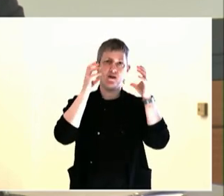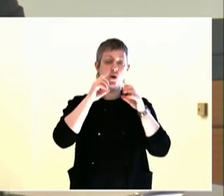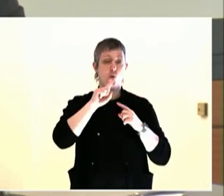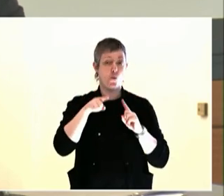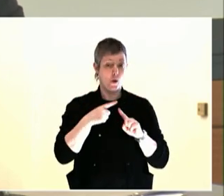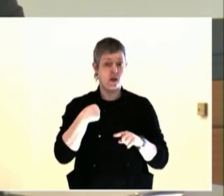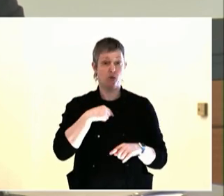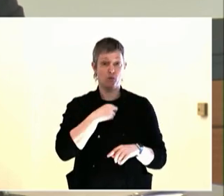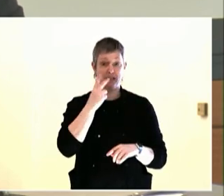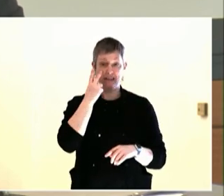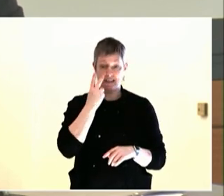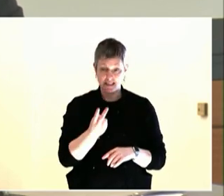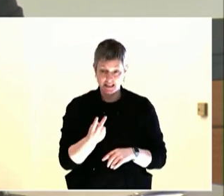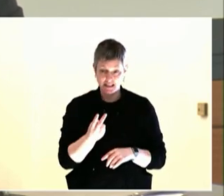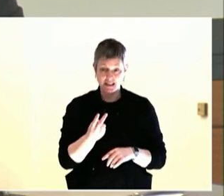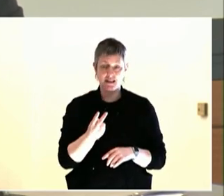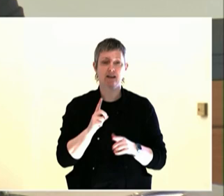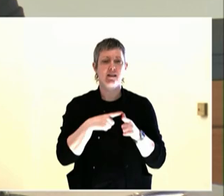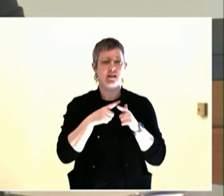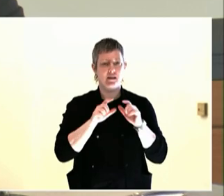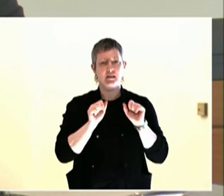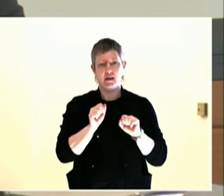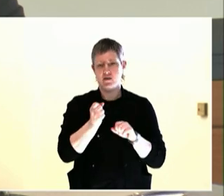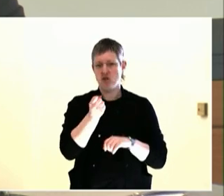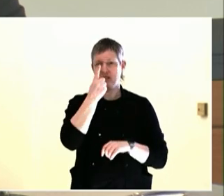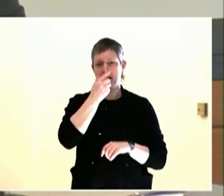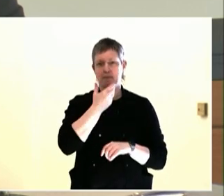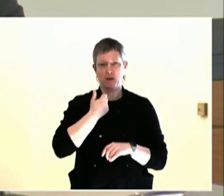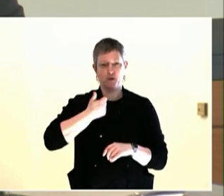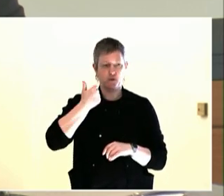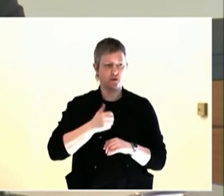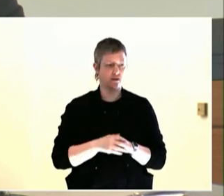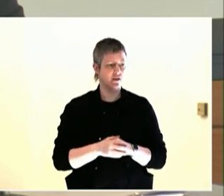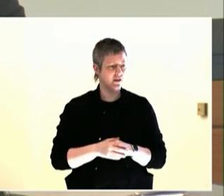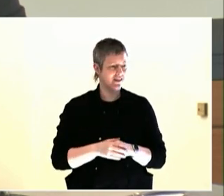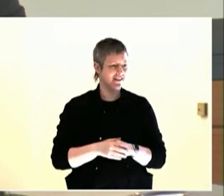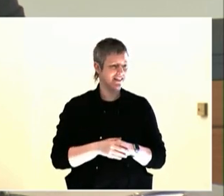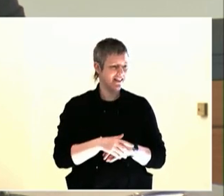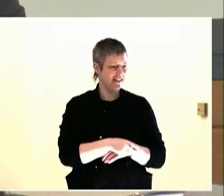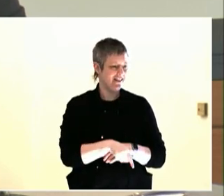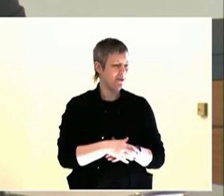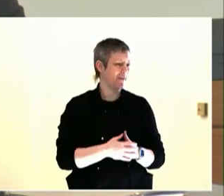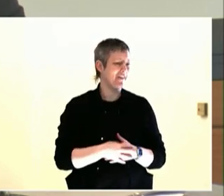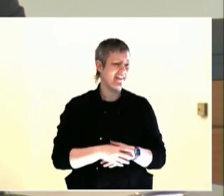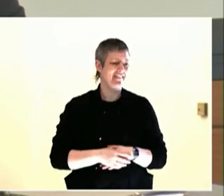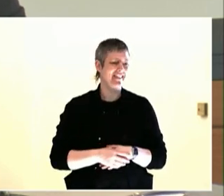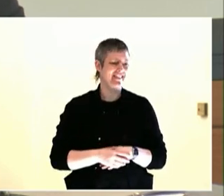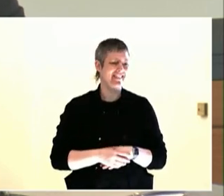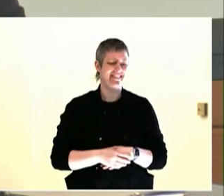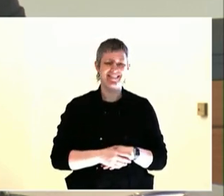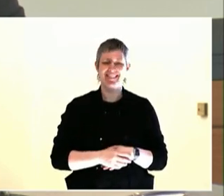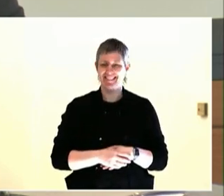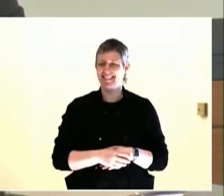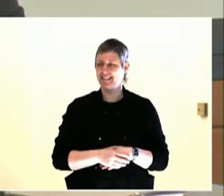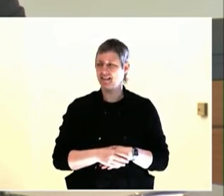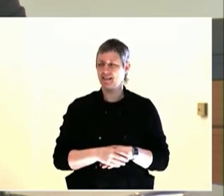about each of our panelists, and if you can, please come up as I read a little bit about your